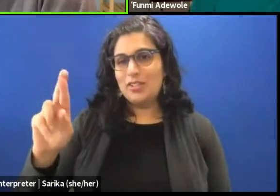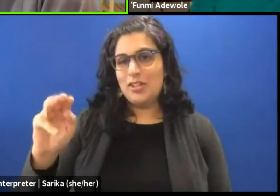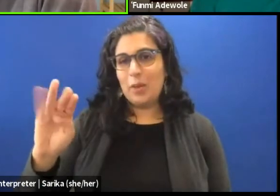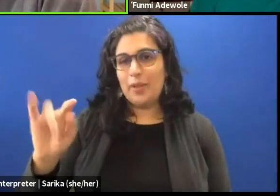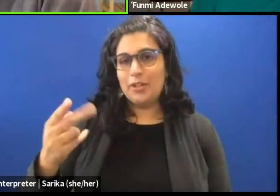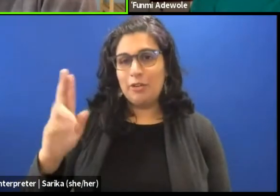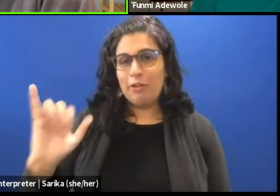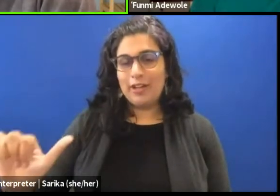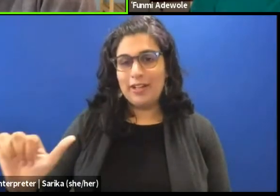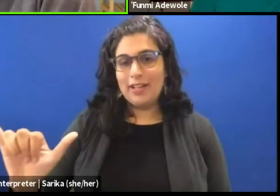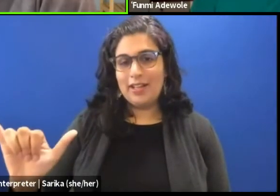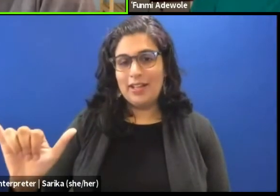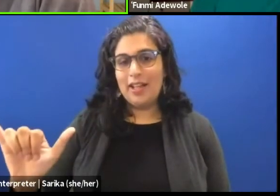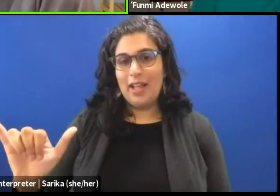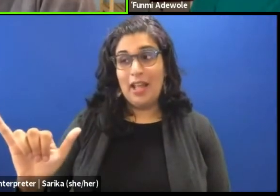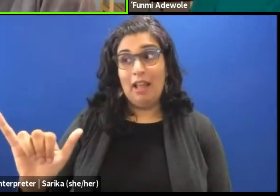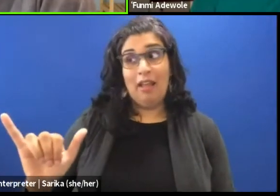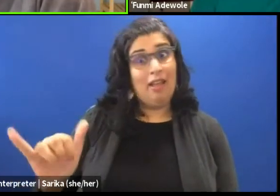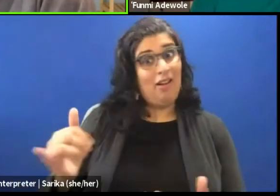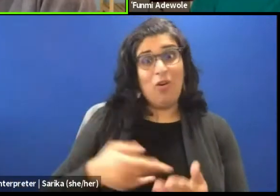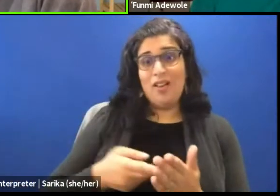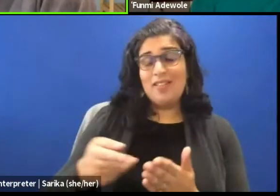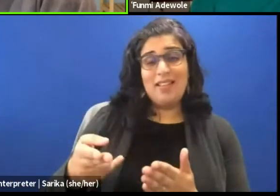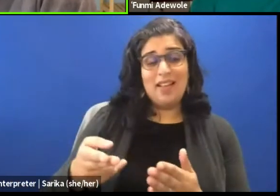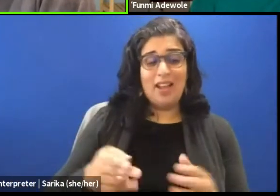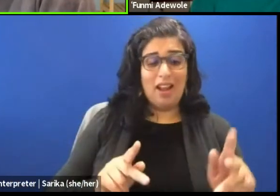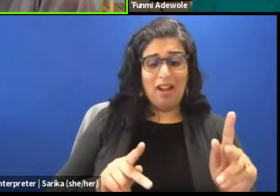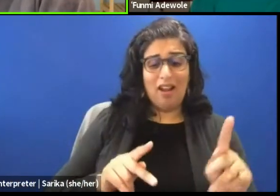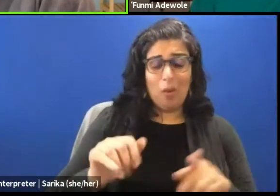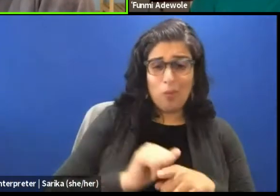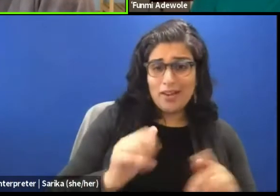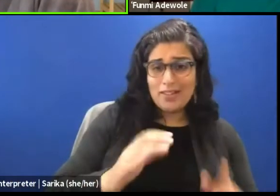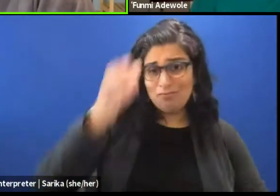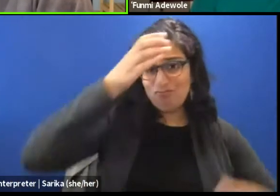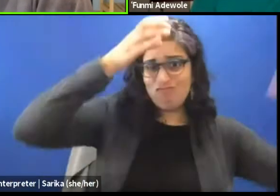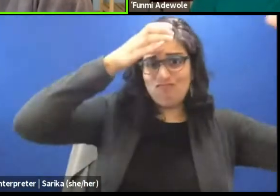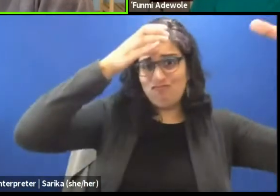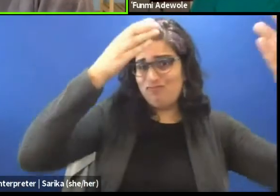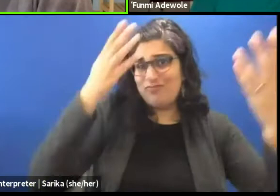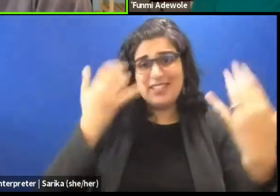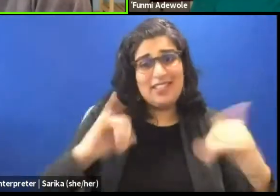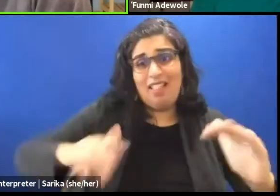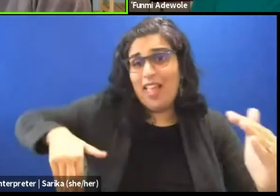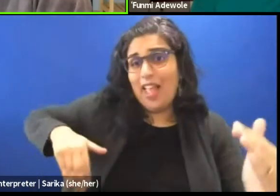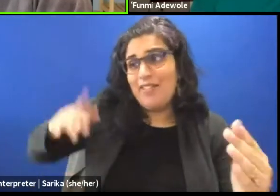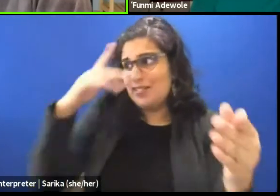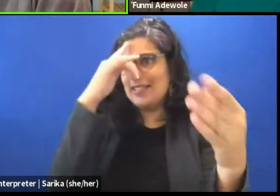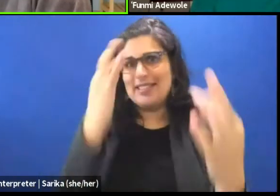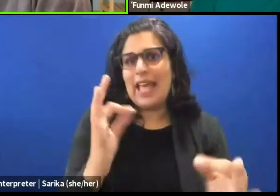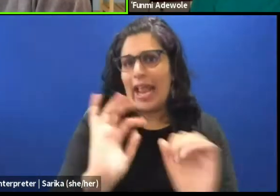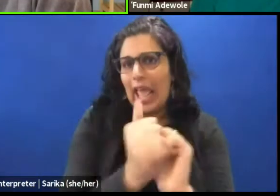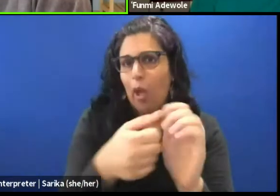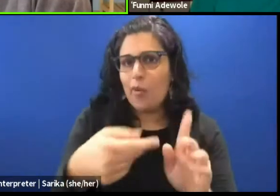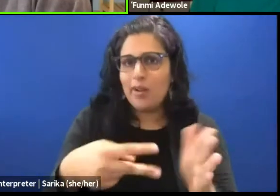have sort of arrived in a particular definition of it, but it is interesting you are connecting it